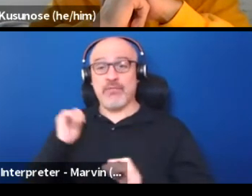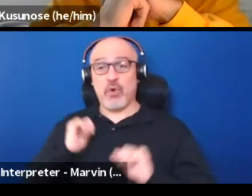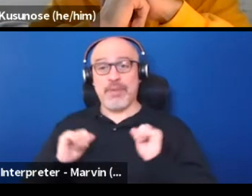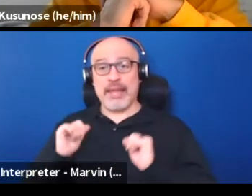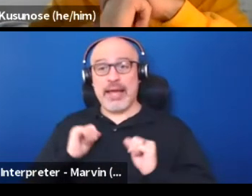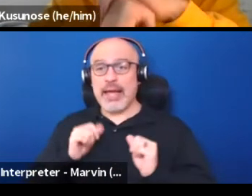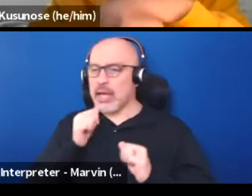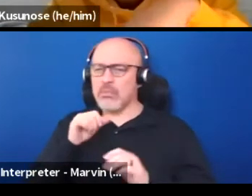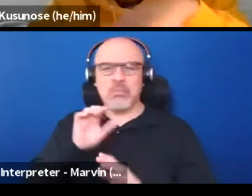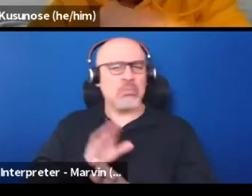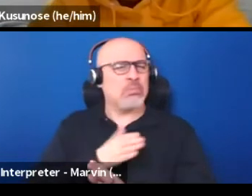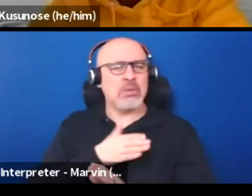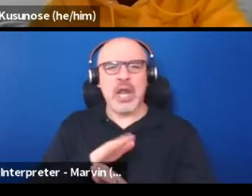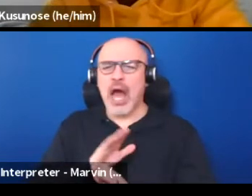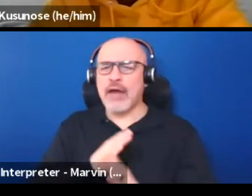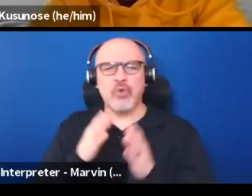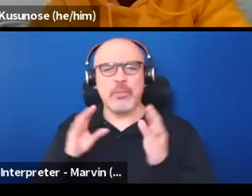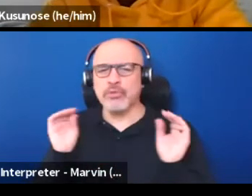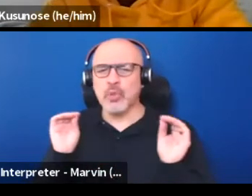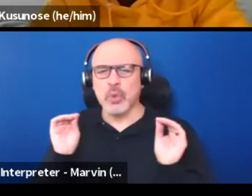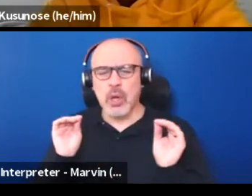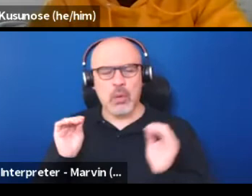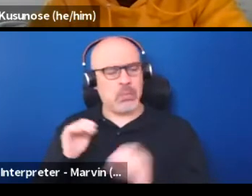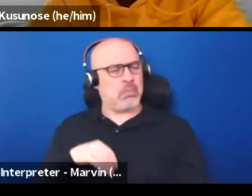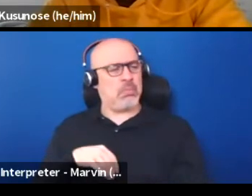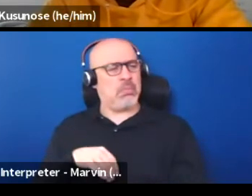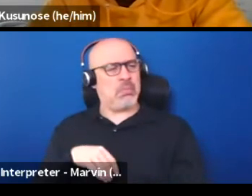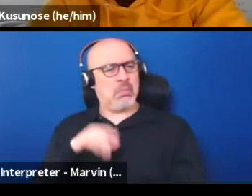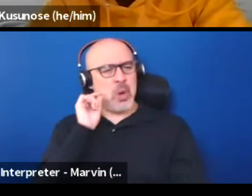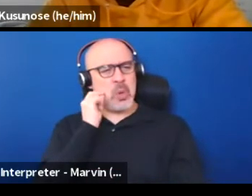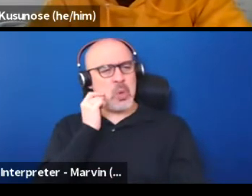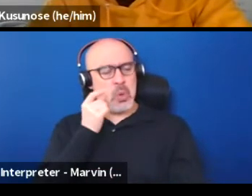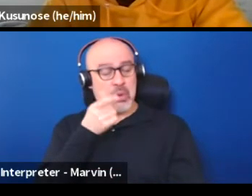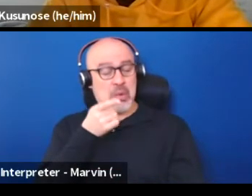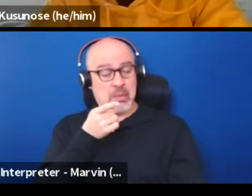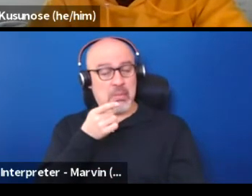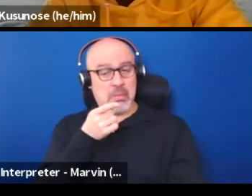And I was like, well, how cool. Thank you, Manny.